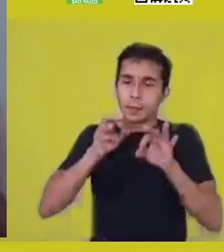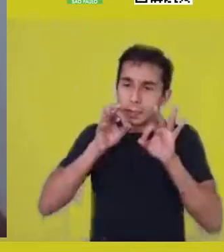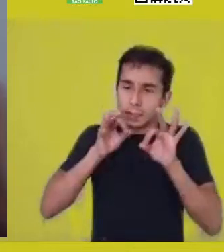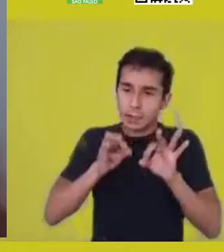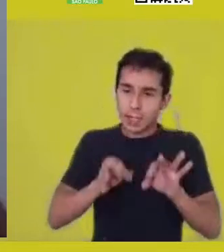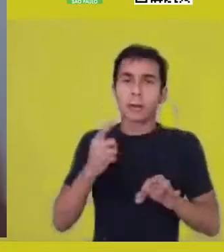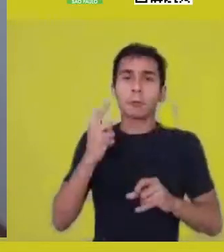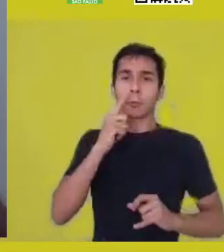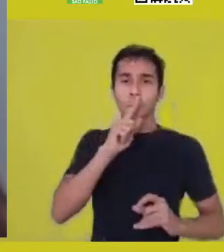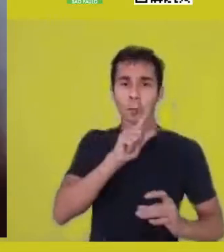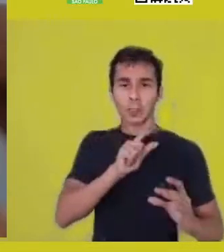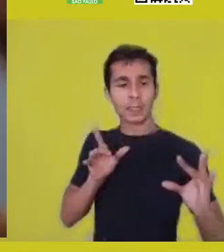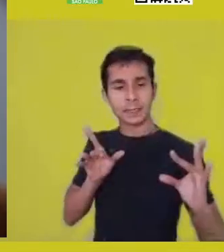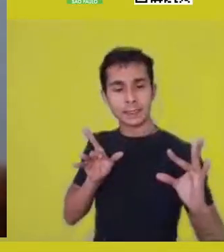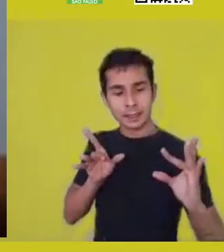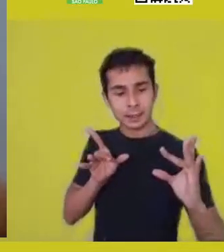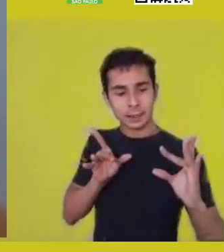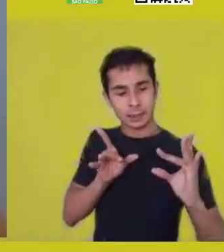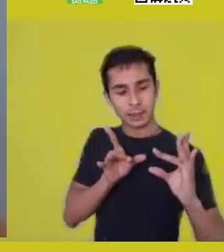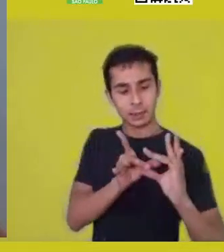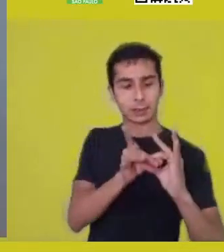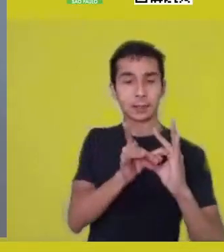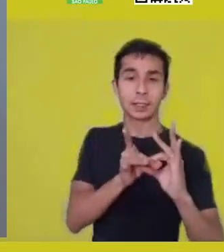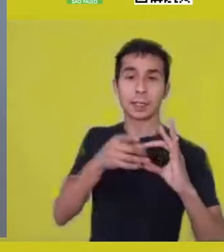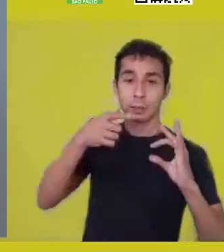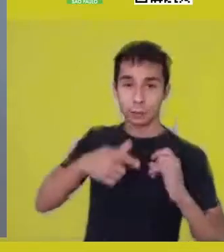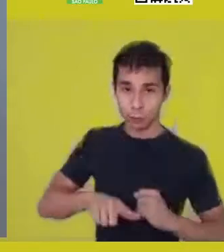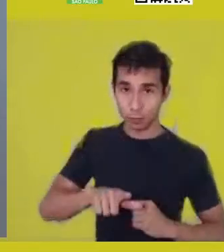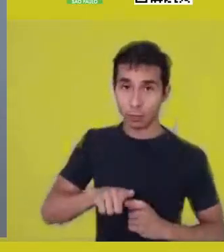we’d be connected again to this spiritual dimension.